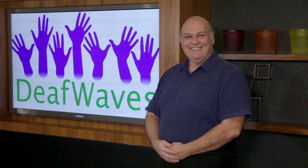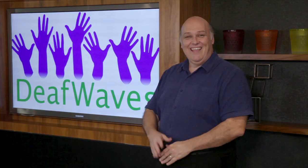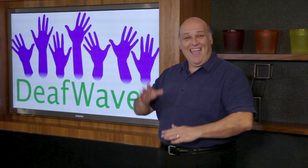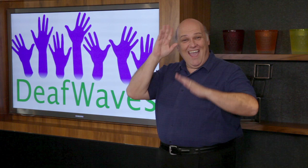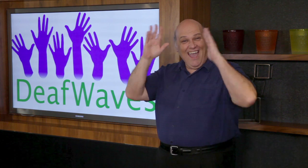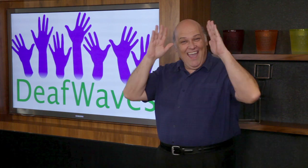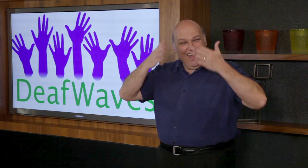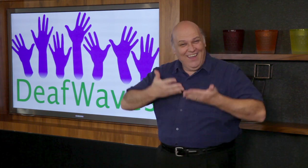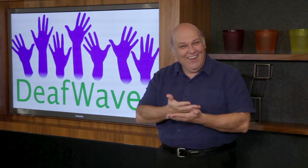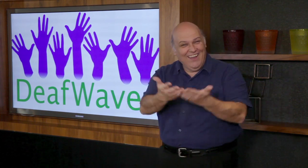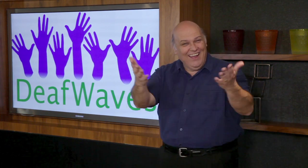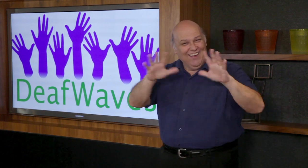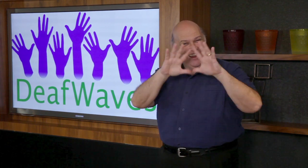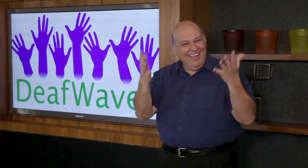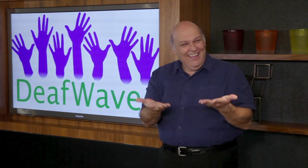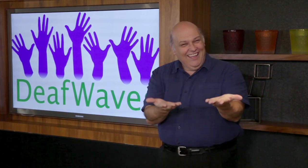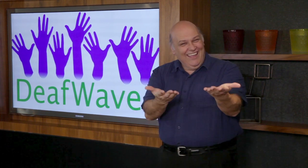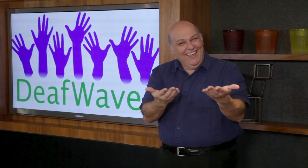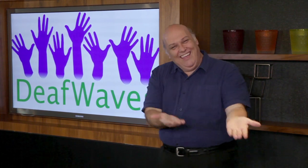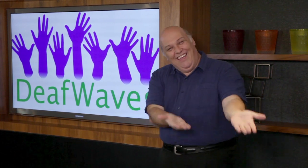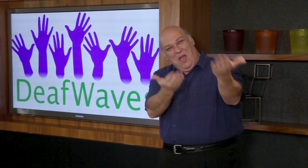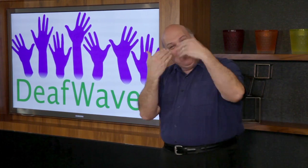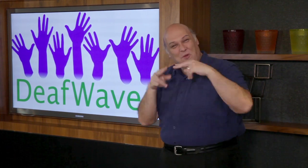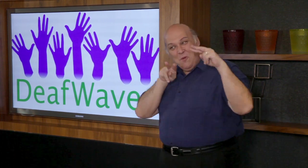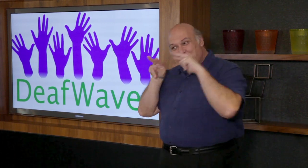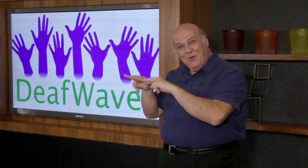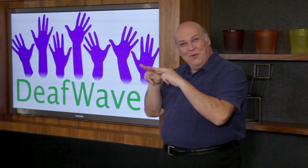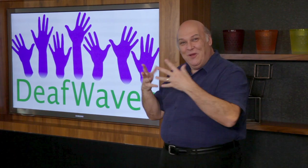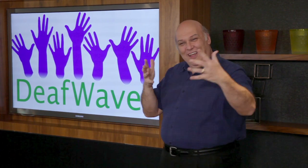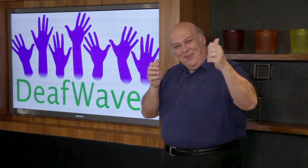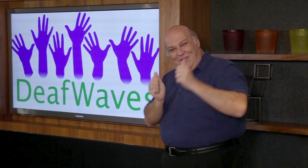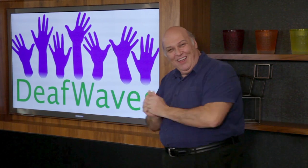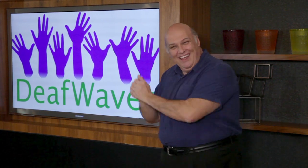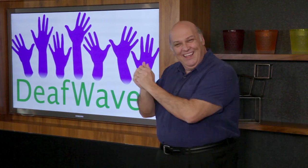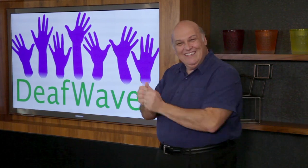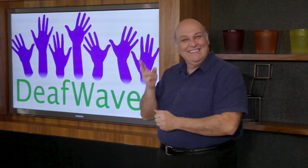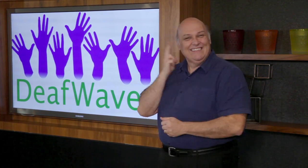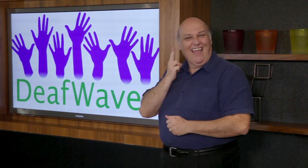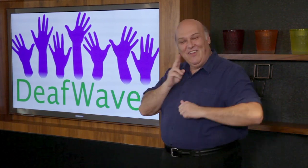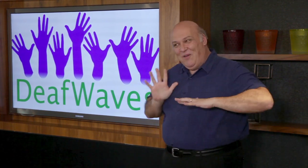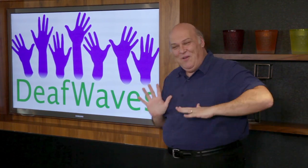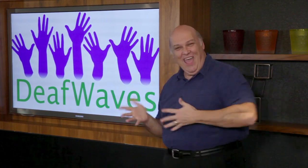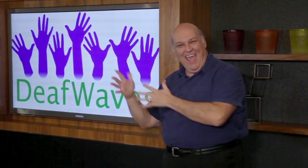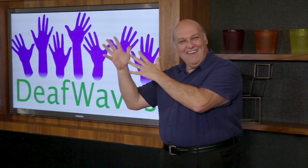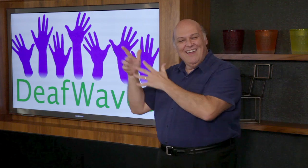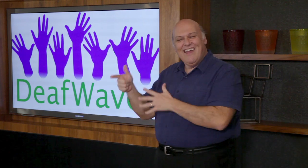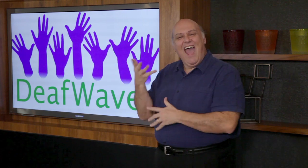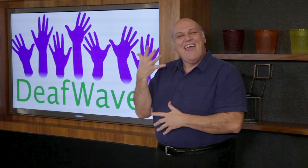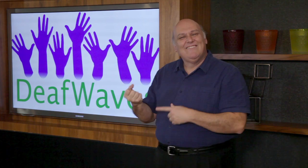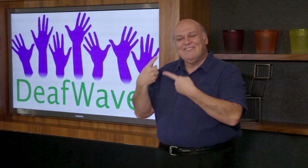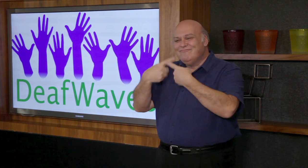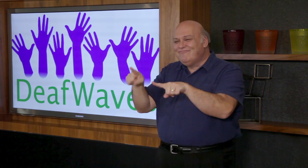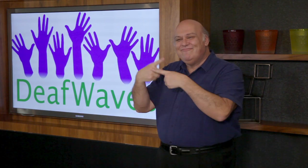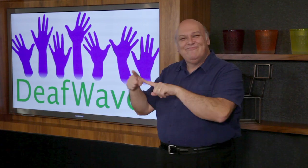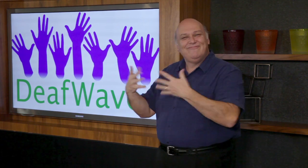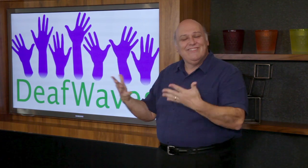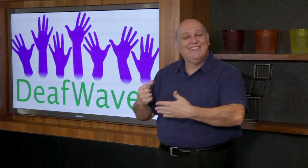Hello to everyone in the world! Welcome to this DeafWaves journey! We will explore different